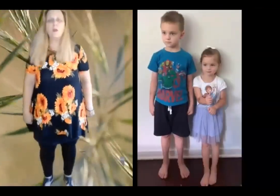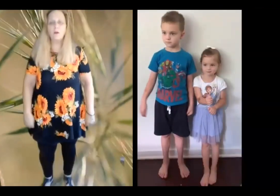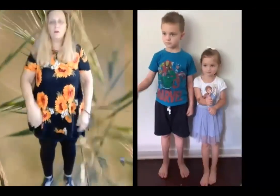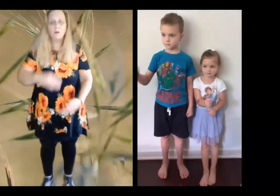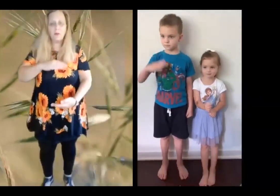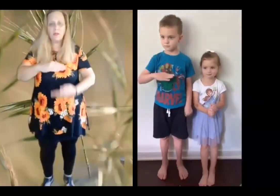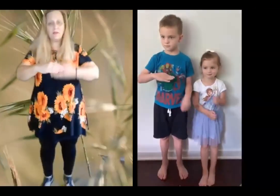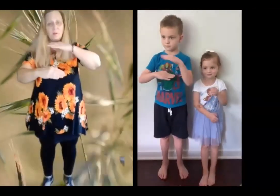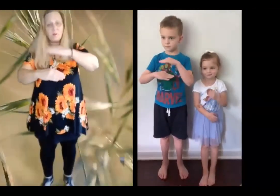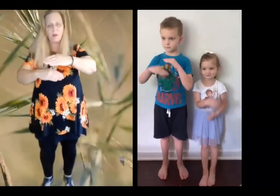Oats, peas, beans and barley grow